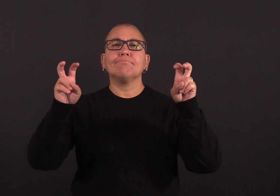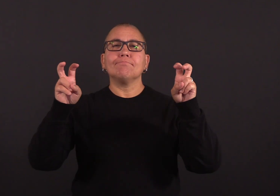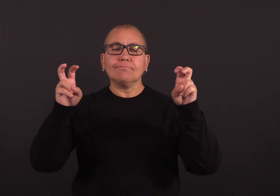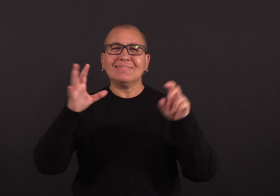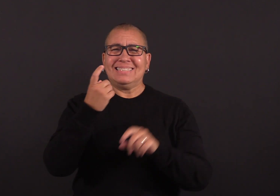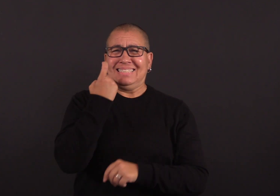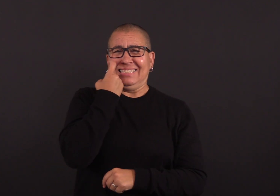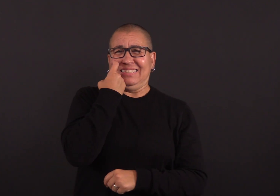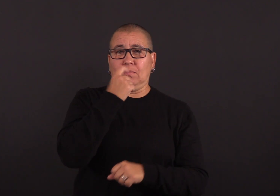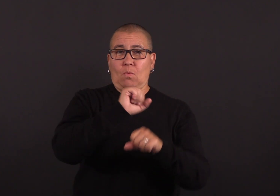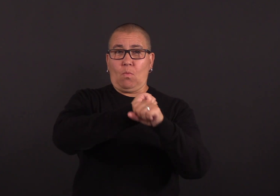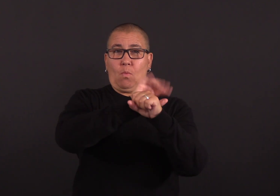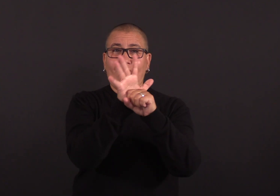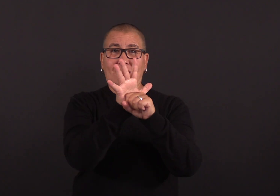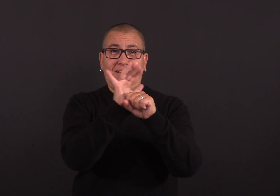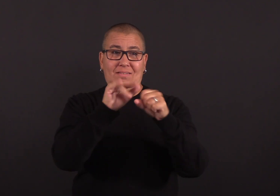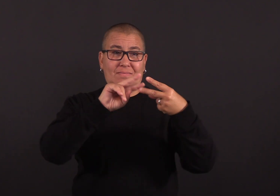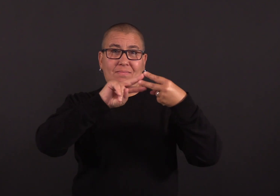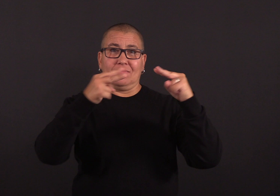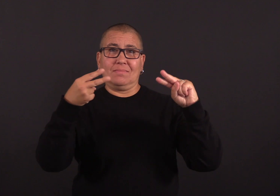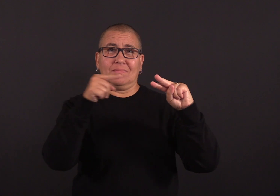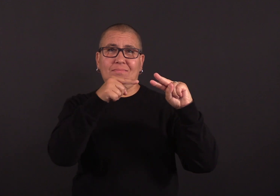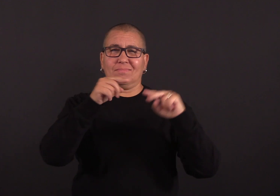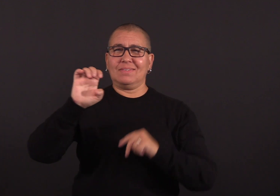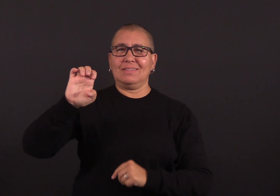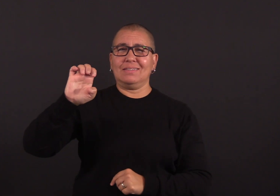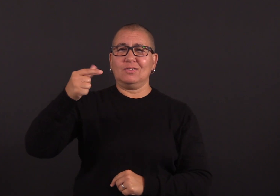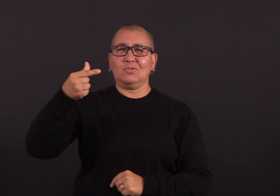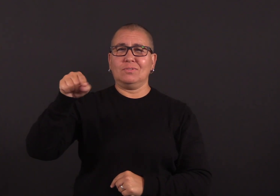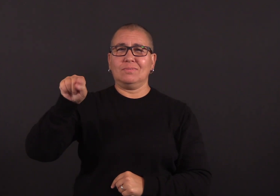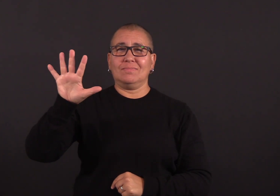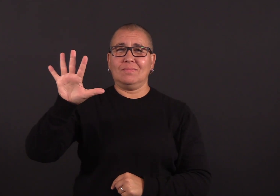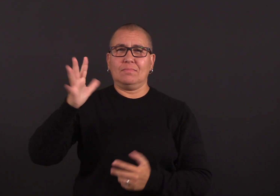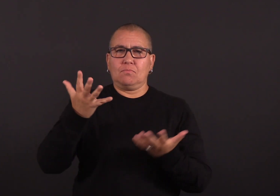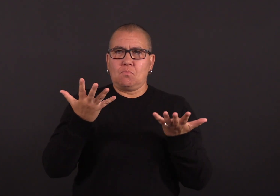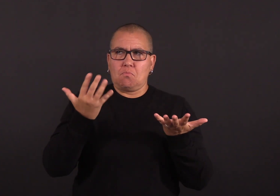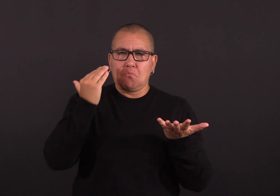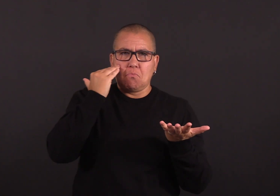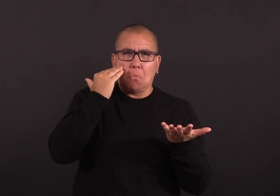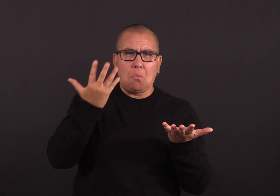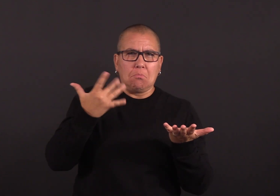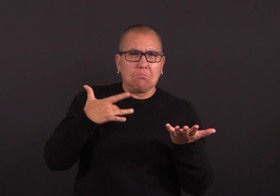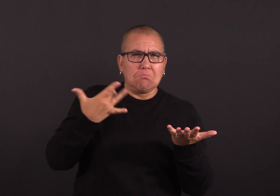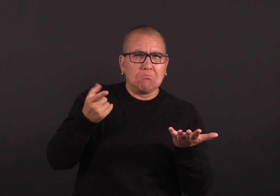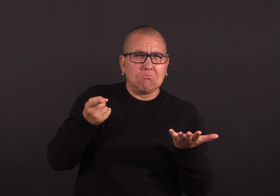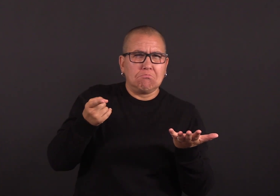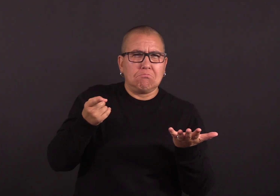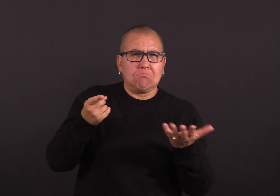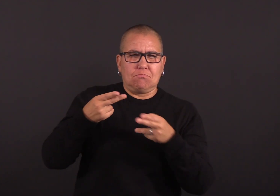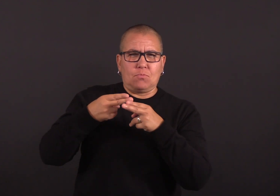What to Know About EG.5 (Eris)—the Latest Coronavirus Strain